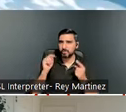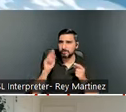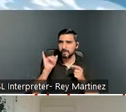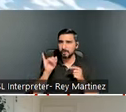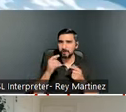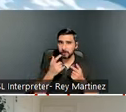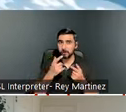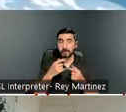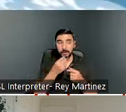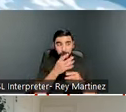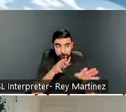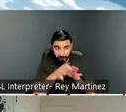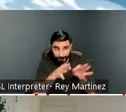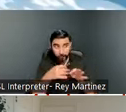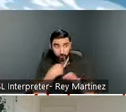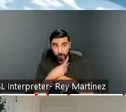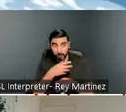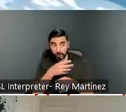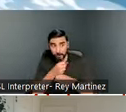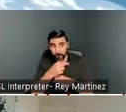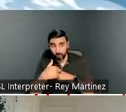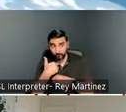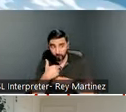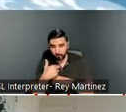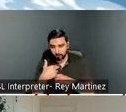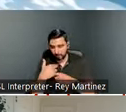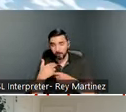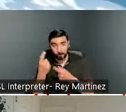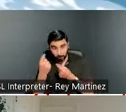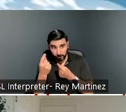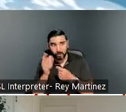we’re going to work extra hard to contact those brain injury survivors to make sure